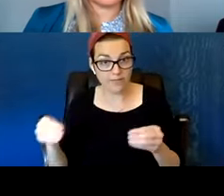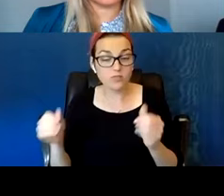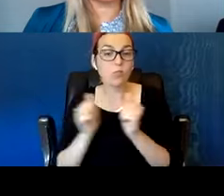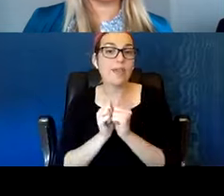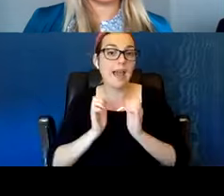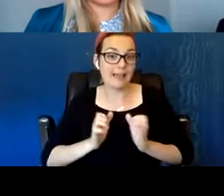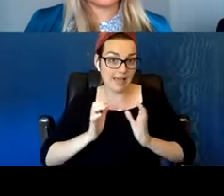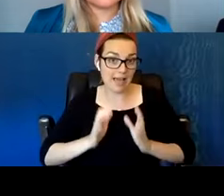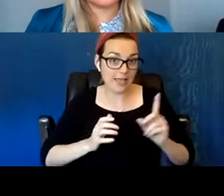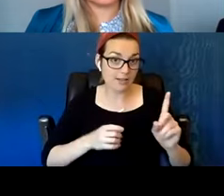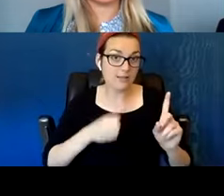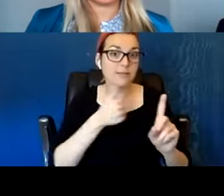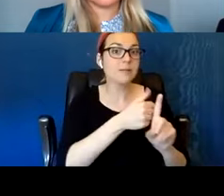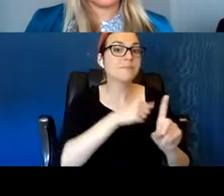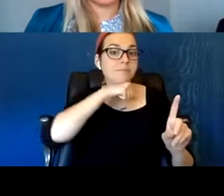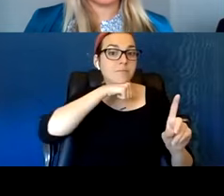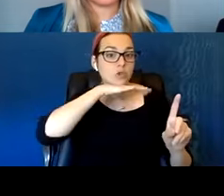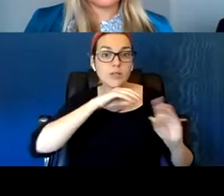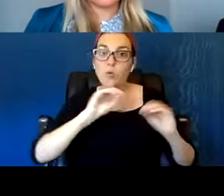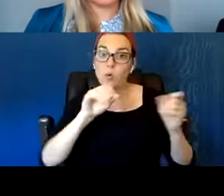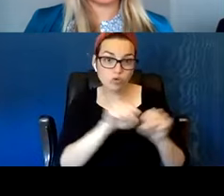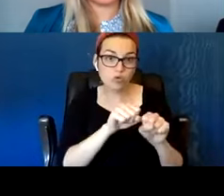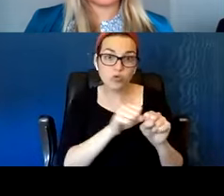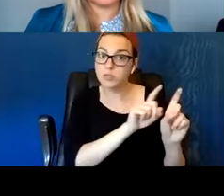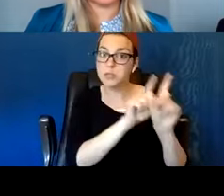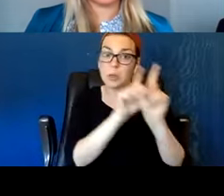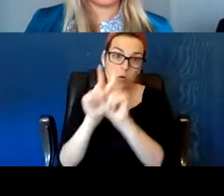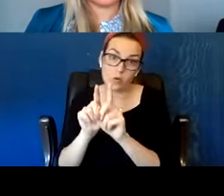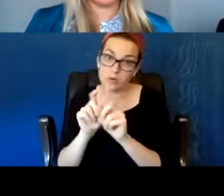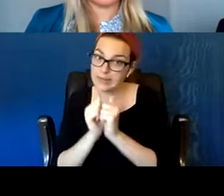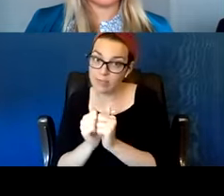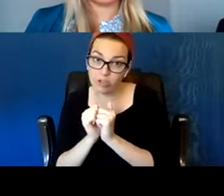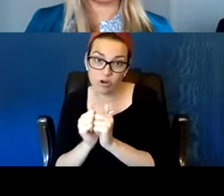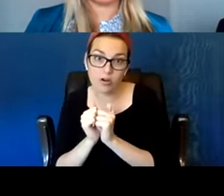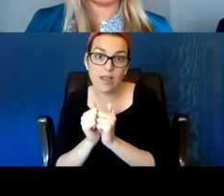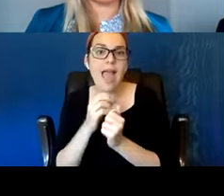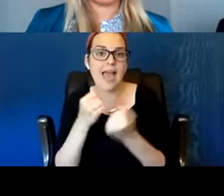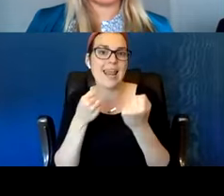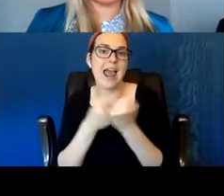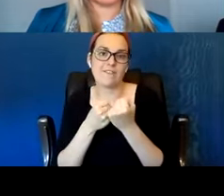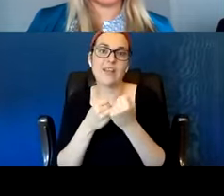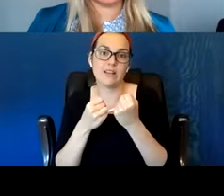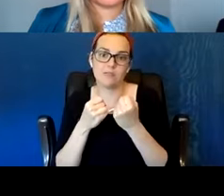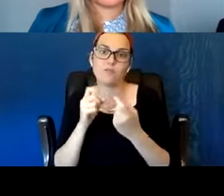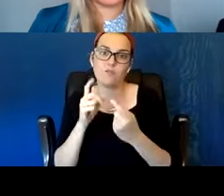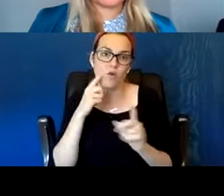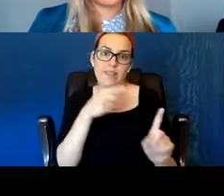Not, I know myself, you will never be rude to my clients. Never, I don't care what happens.